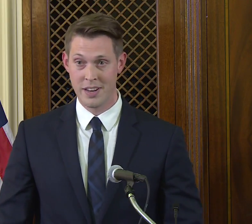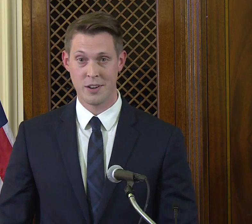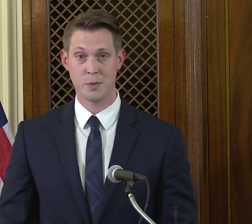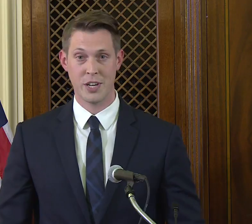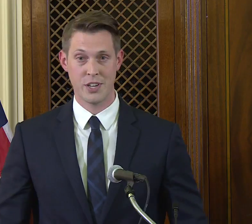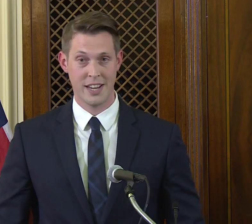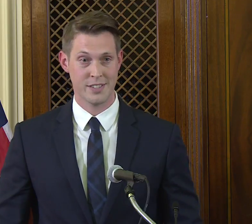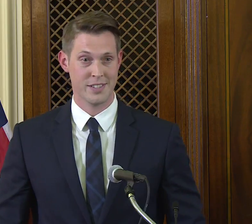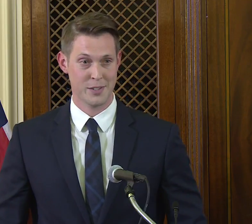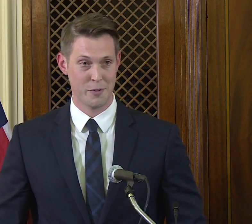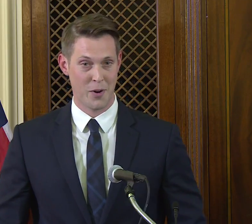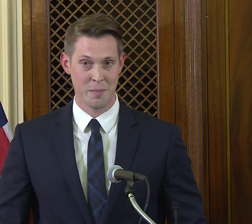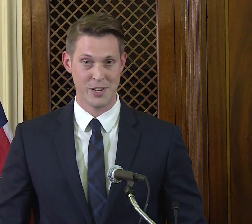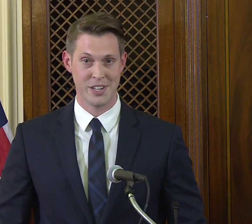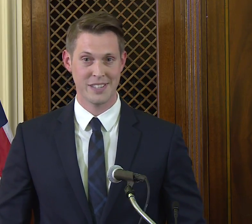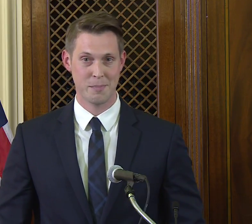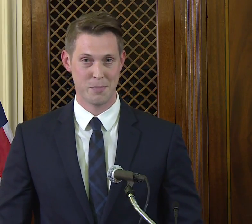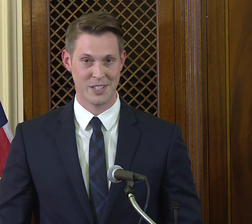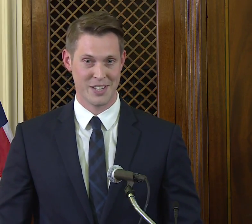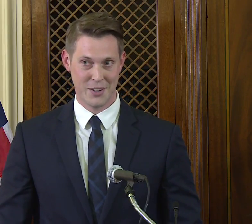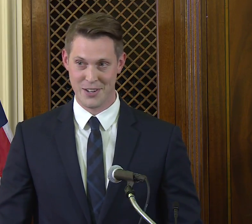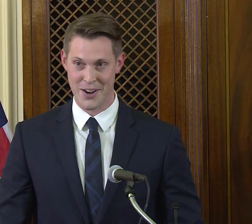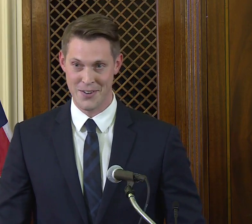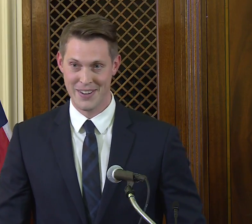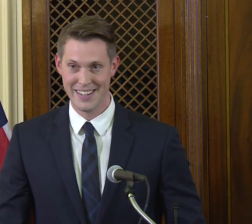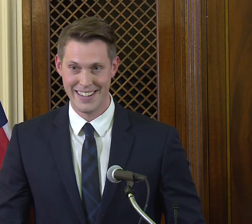in their speech so far has mentioned, President Cordano.